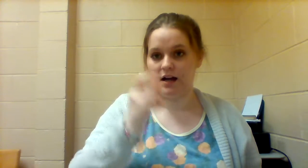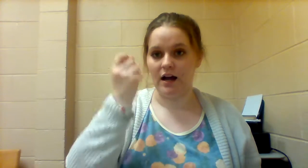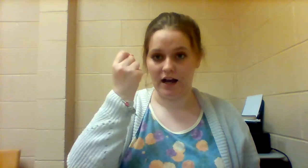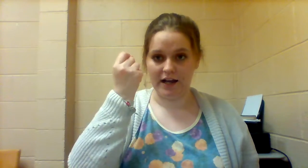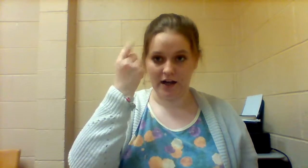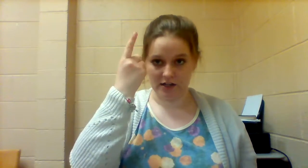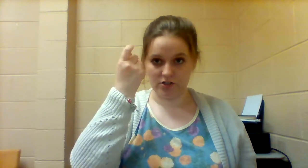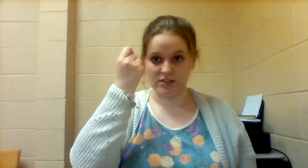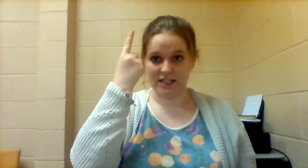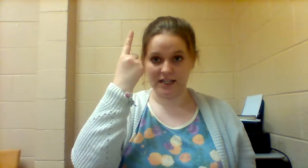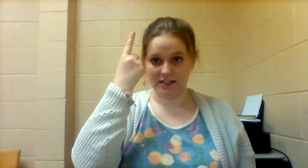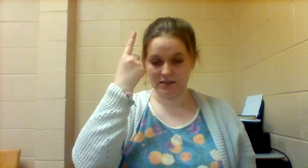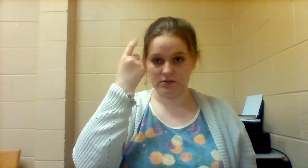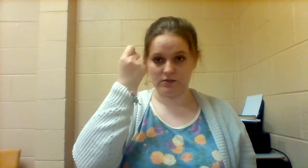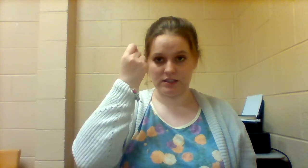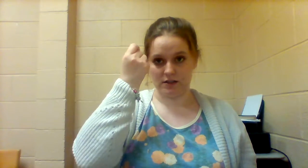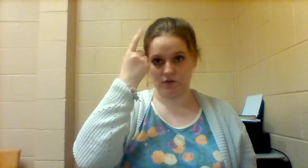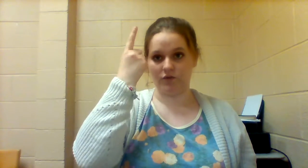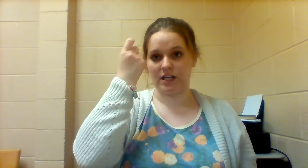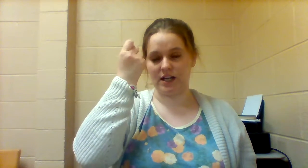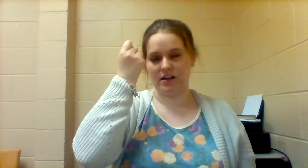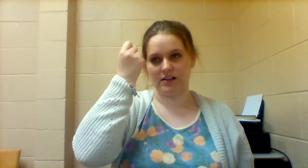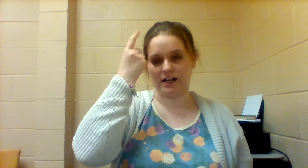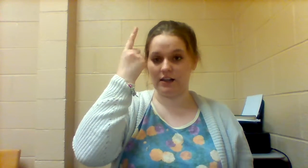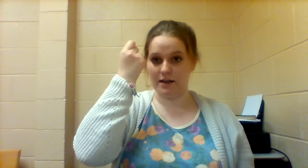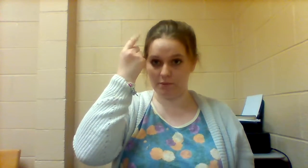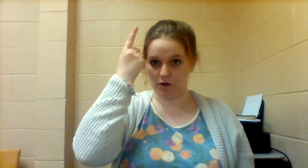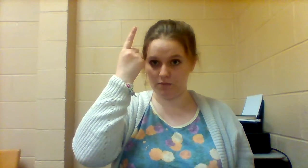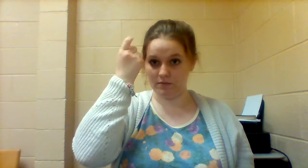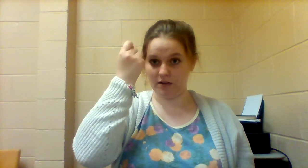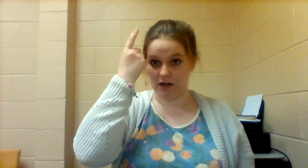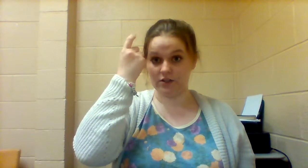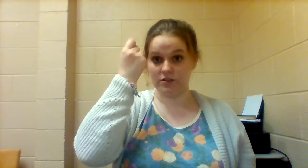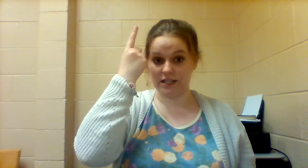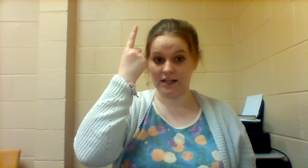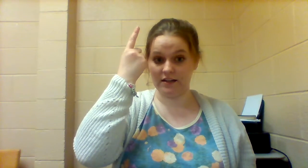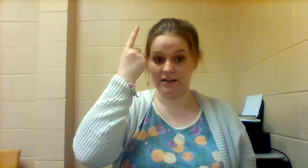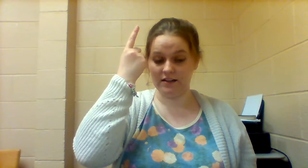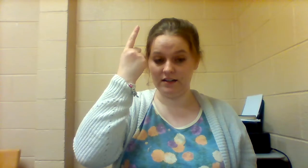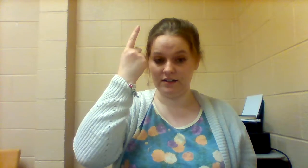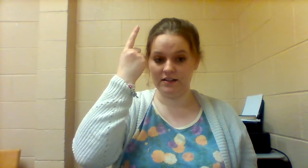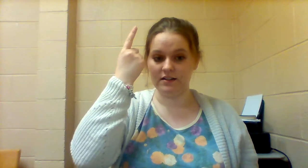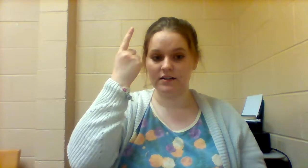I UNDERSTAND so it's like you're flicking like a light bulb, UNDERSTAND